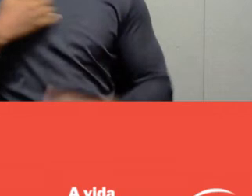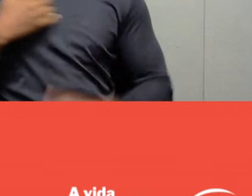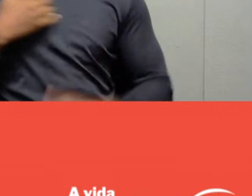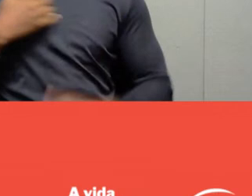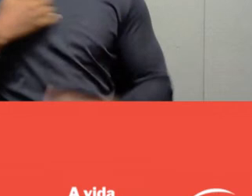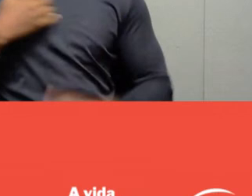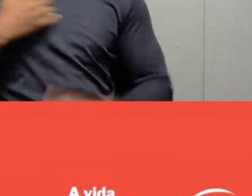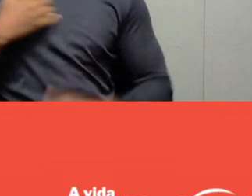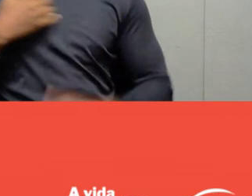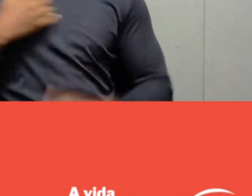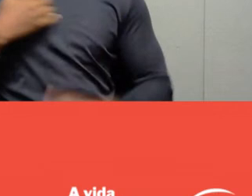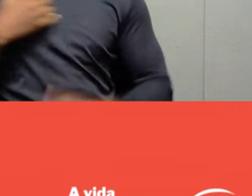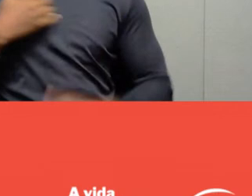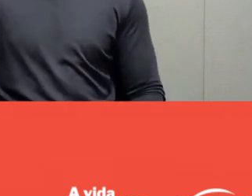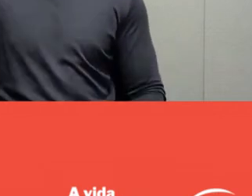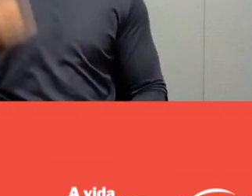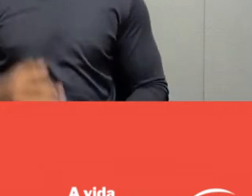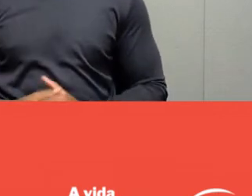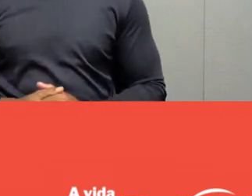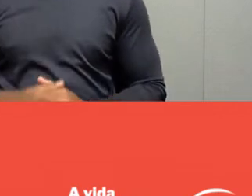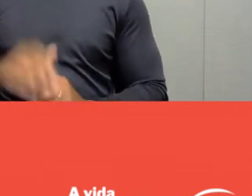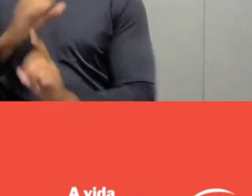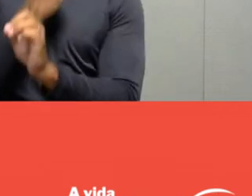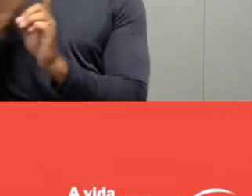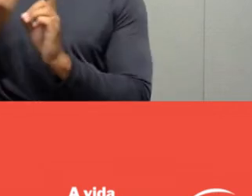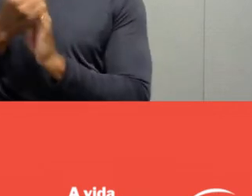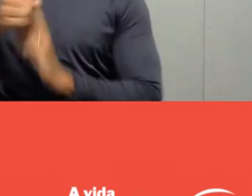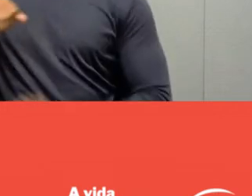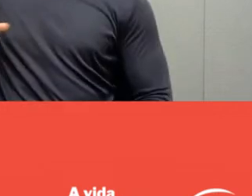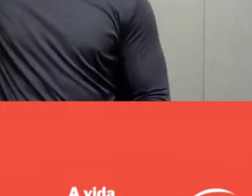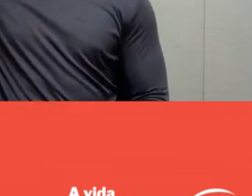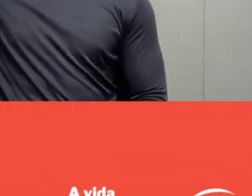for society as a whole, especially in current times.